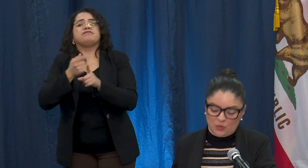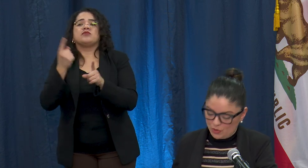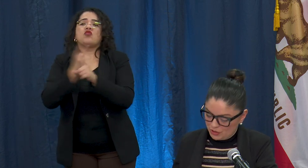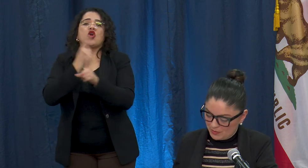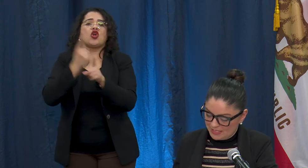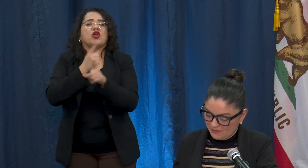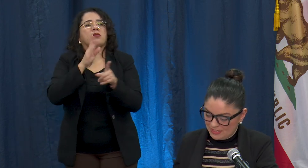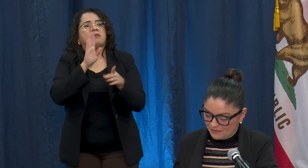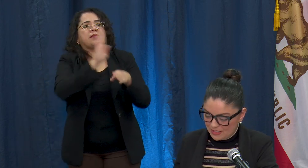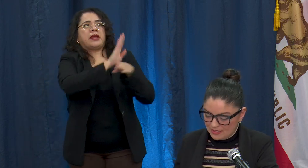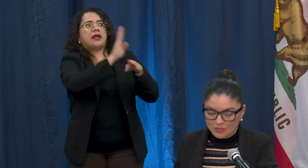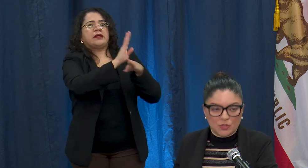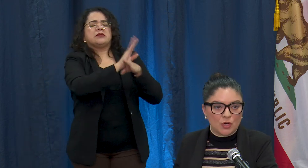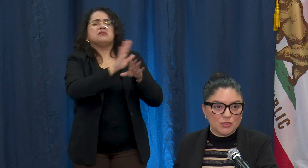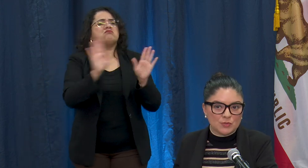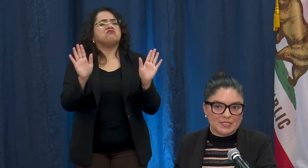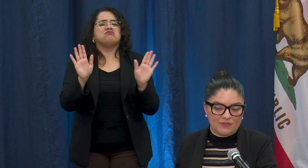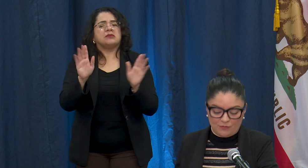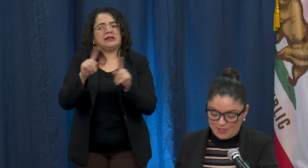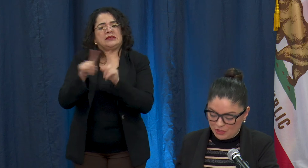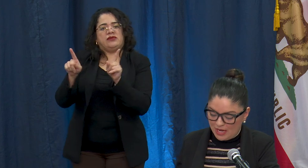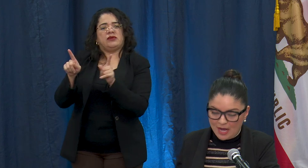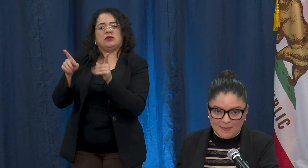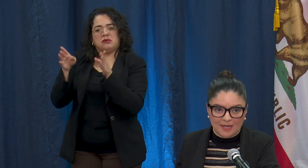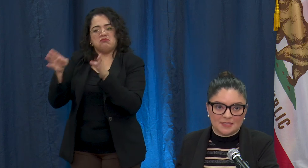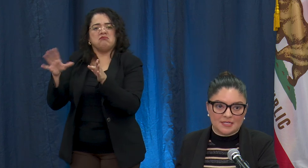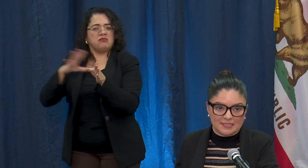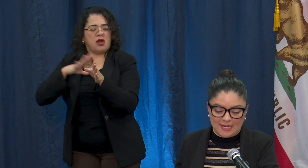order to receive these funds and you can also receive information at Ibank.ca.gov